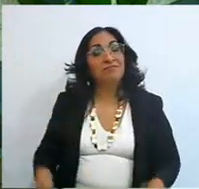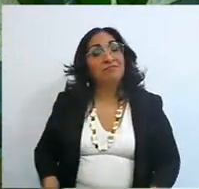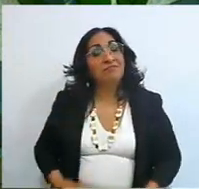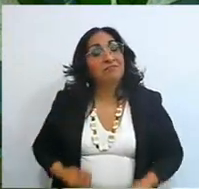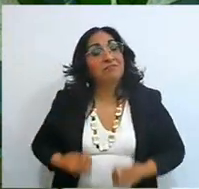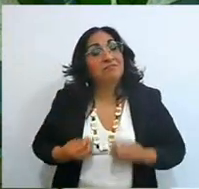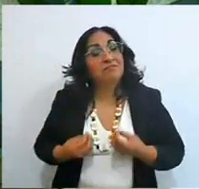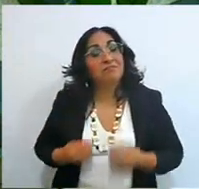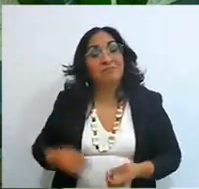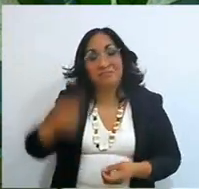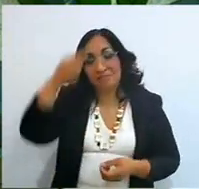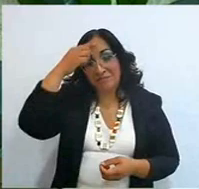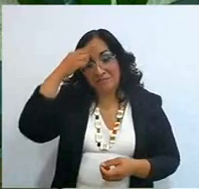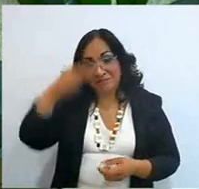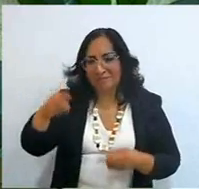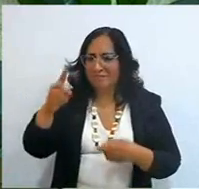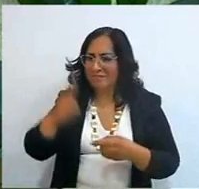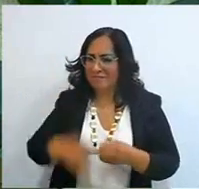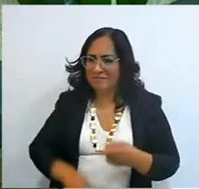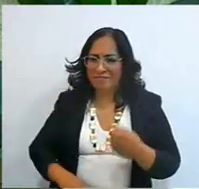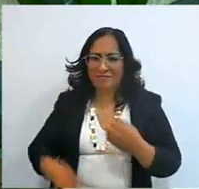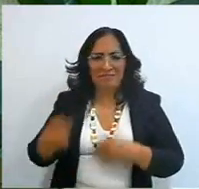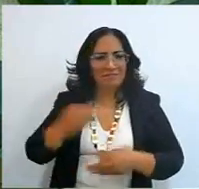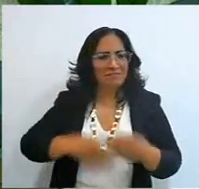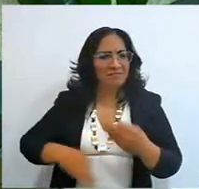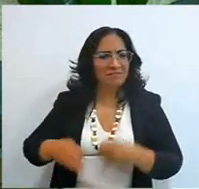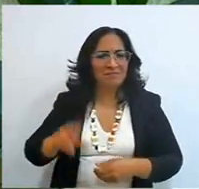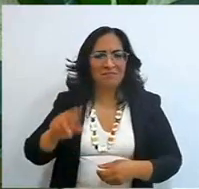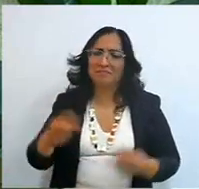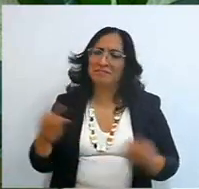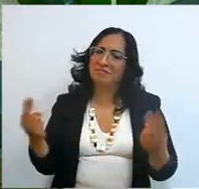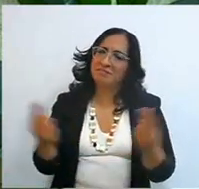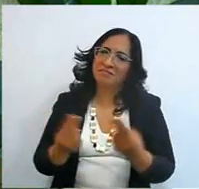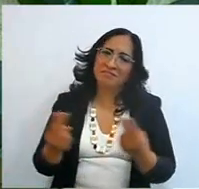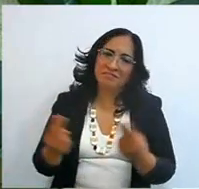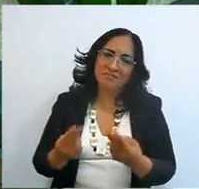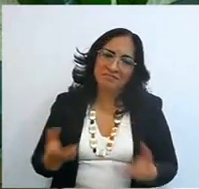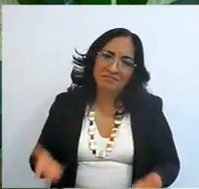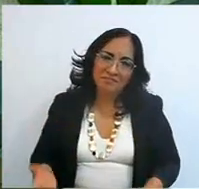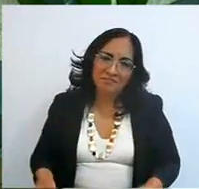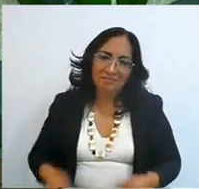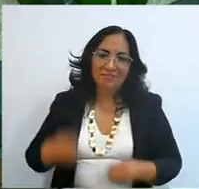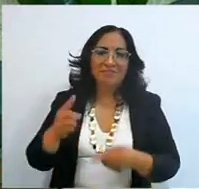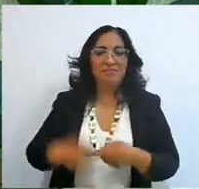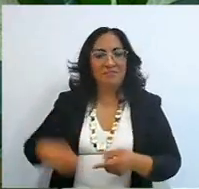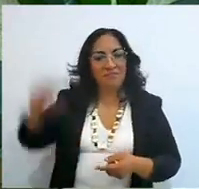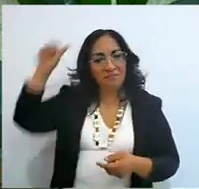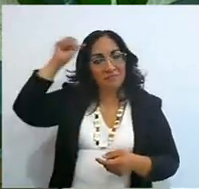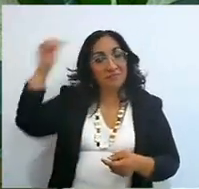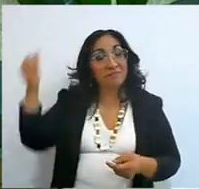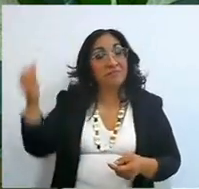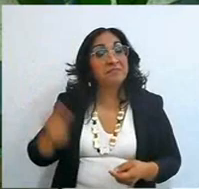God is action, that is why he is the verb of God, who takes away the sin of the world, he is the verb, the action,